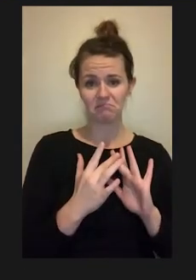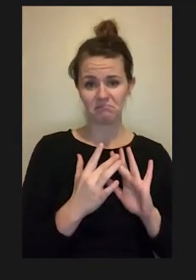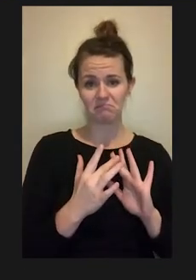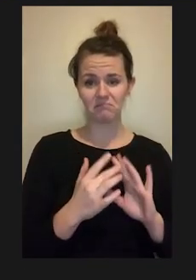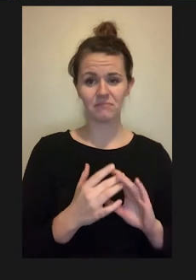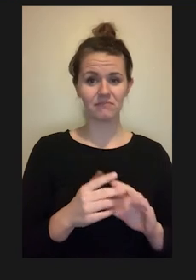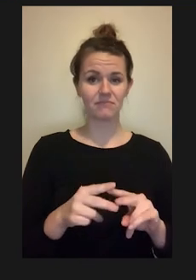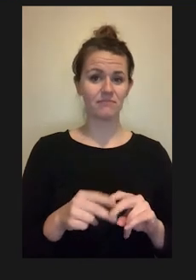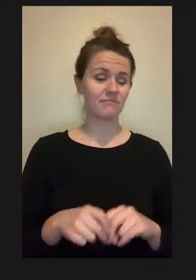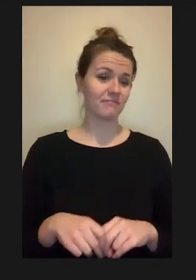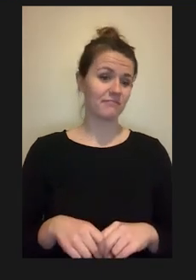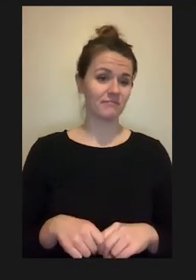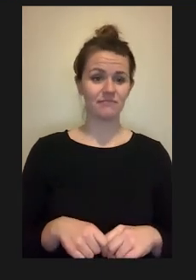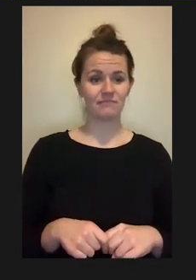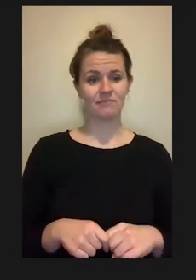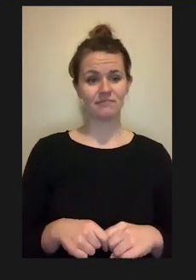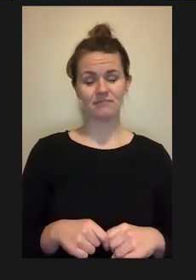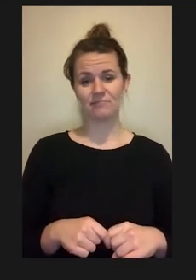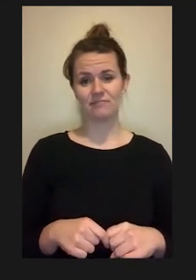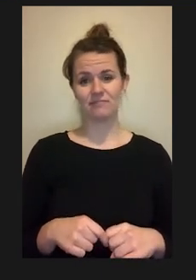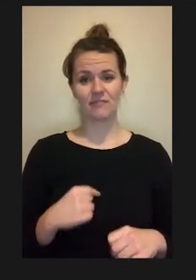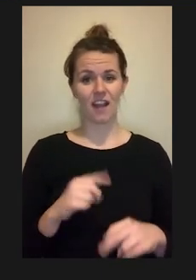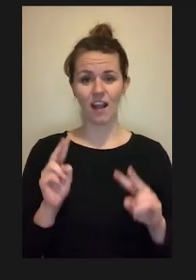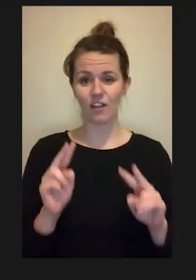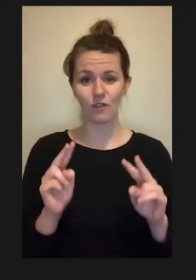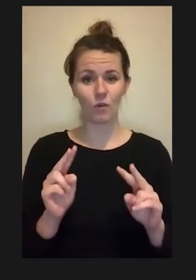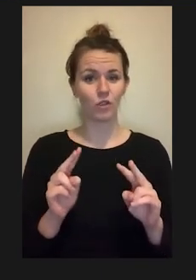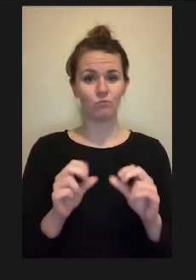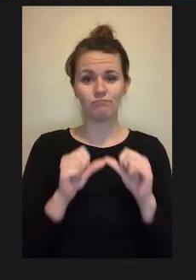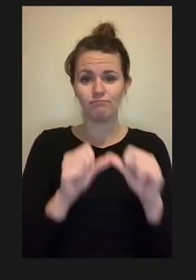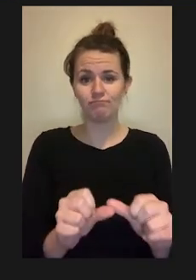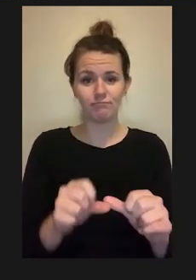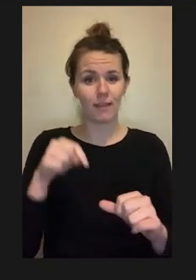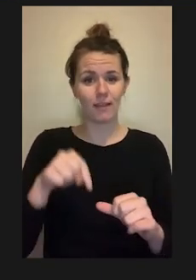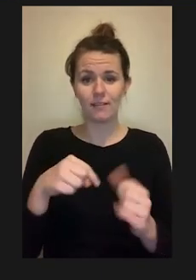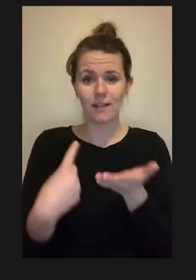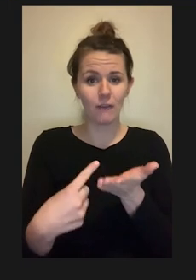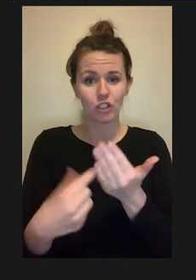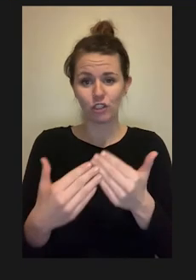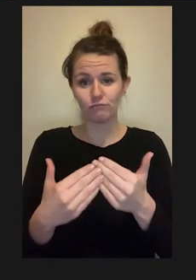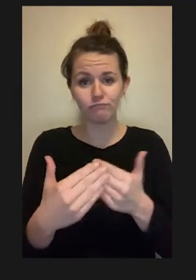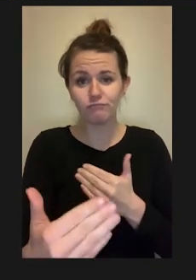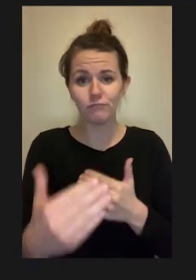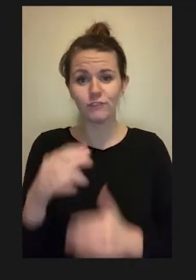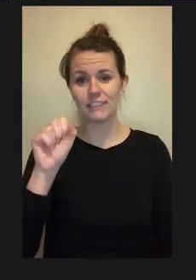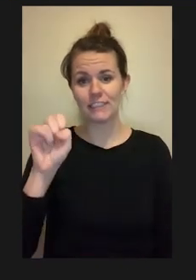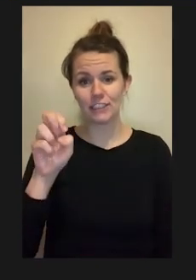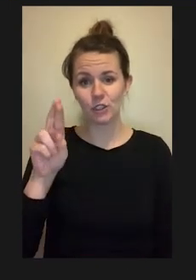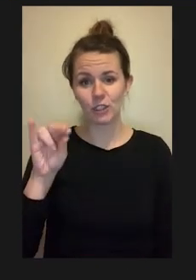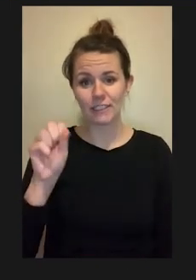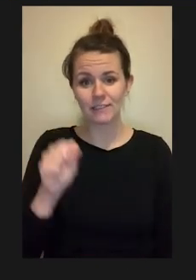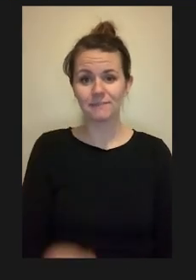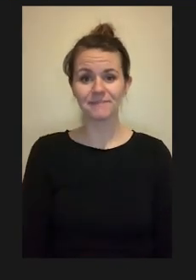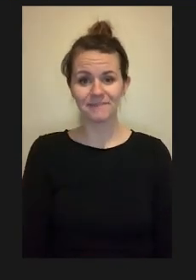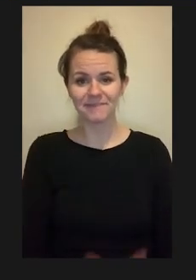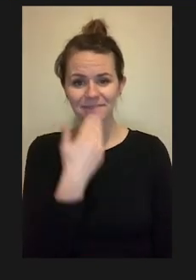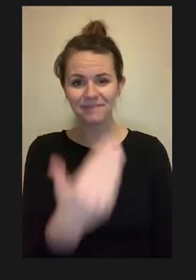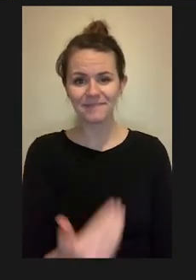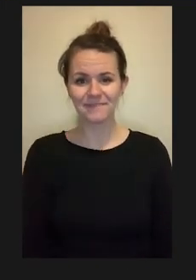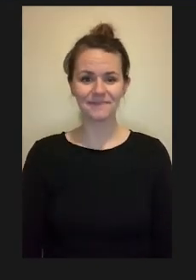and I look forward to furthering this conversation during the series. Thank you.